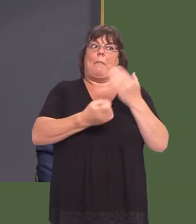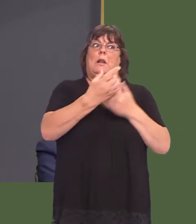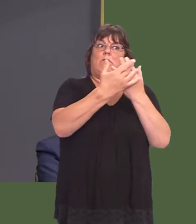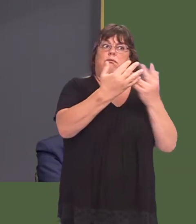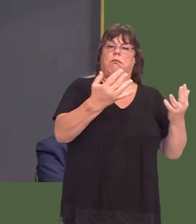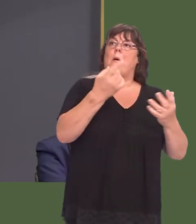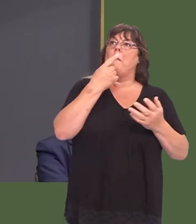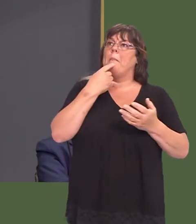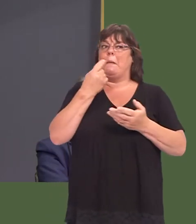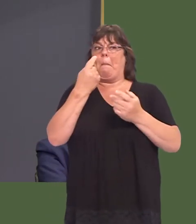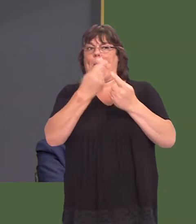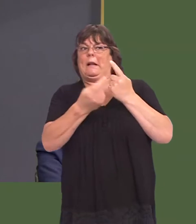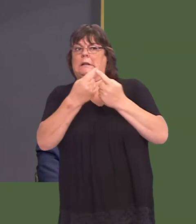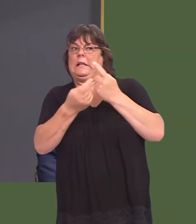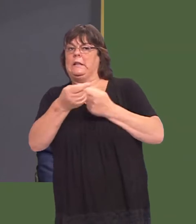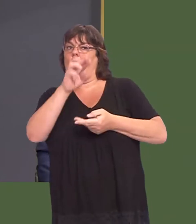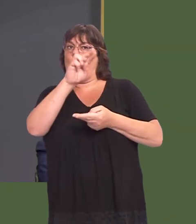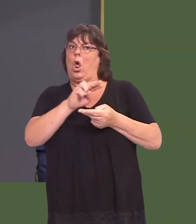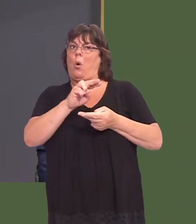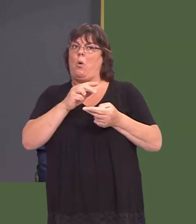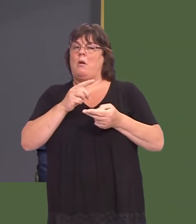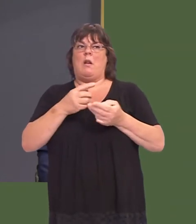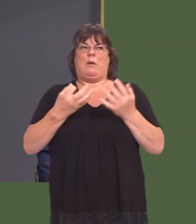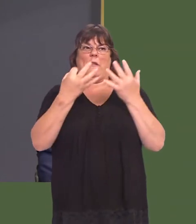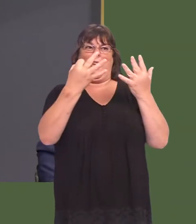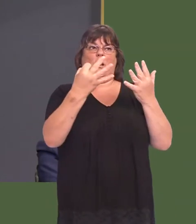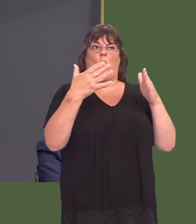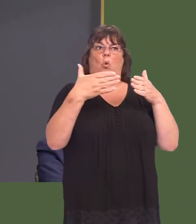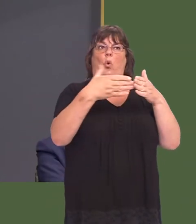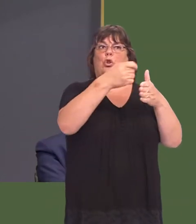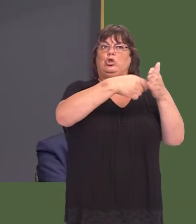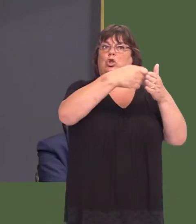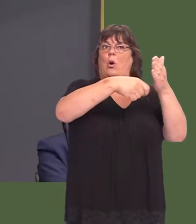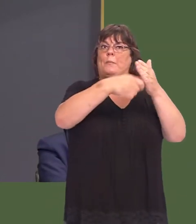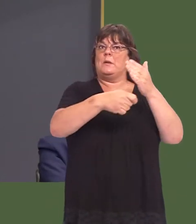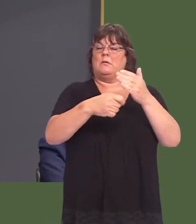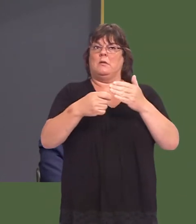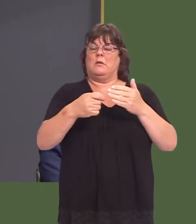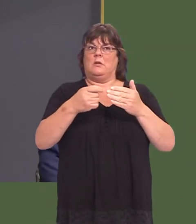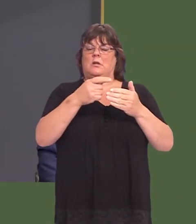This is threatening one in eight corner shops in Wales and across the UK, and most worryingly,